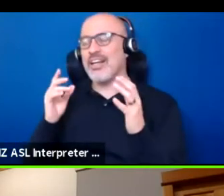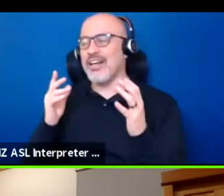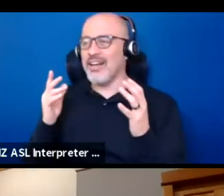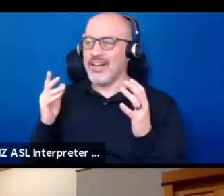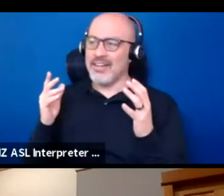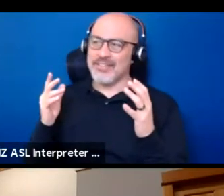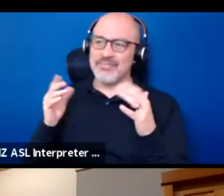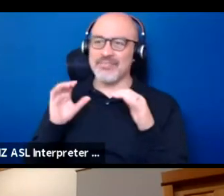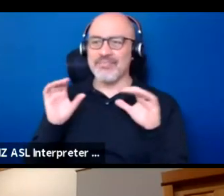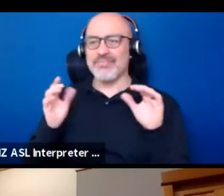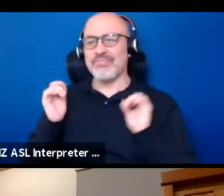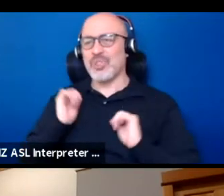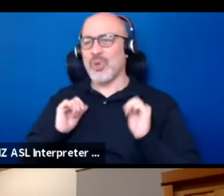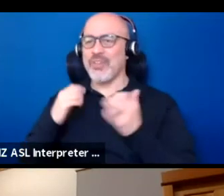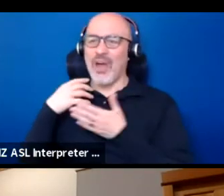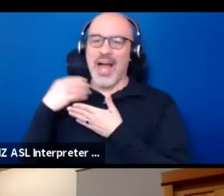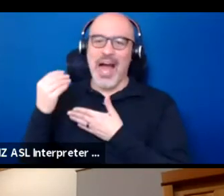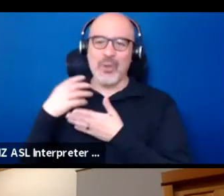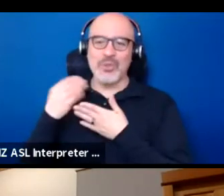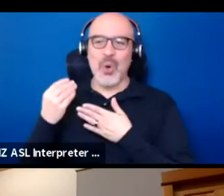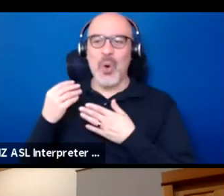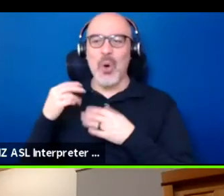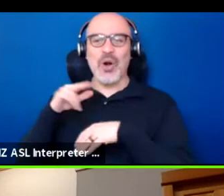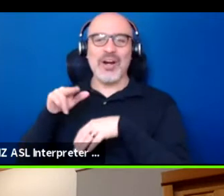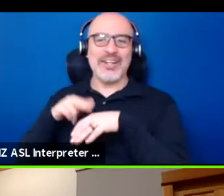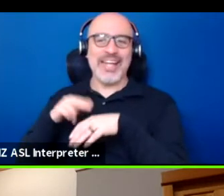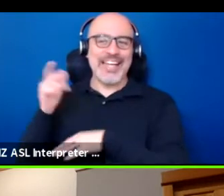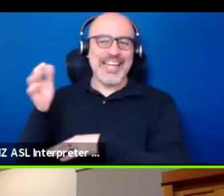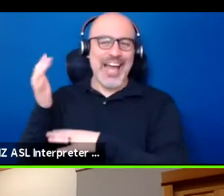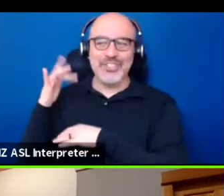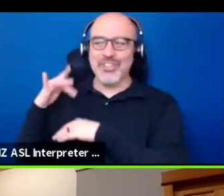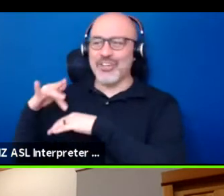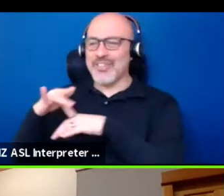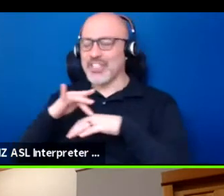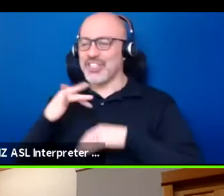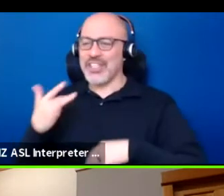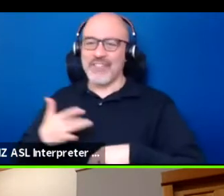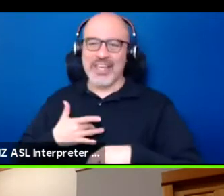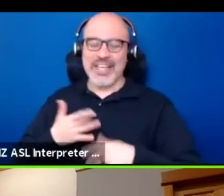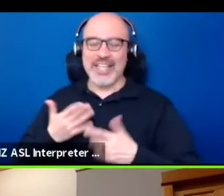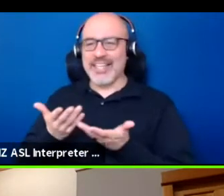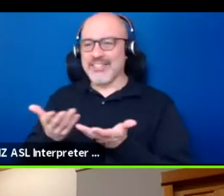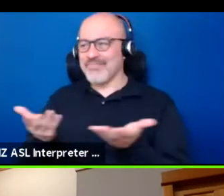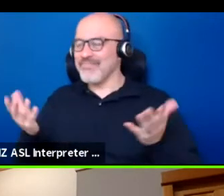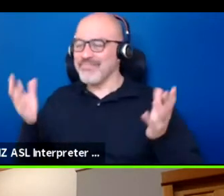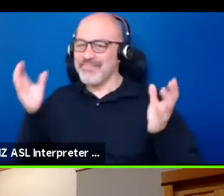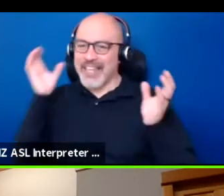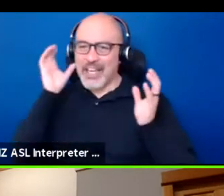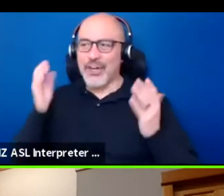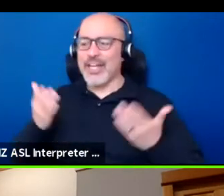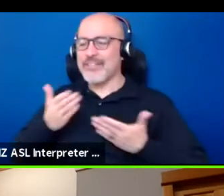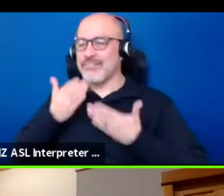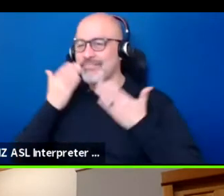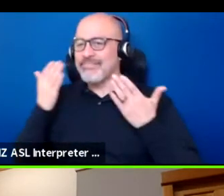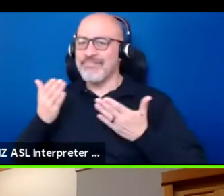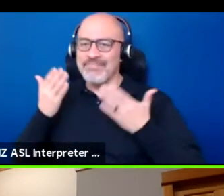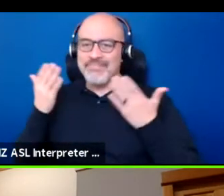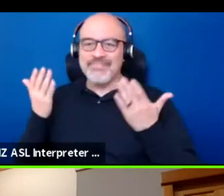theater outdoors in nature, touching nature, feeling nature, hearing and smelling it and bringing ourselves